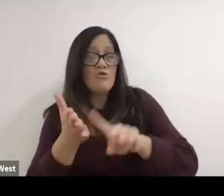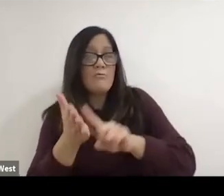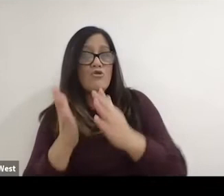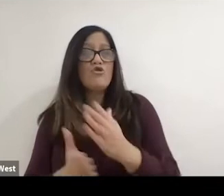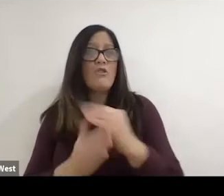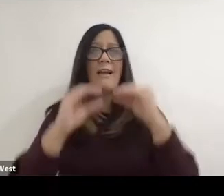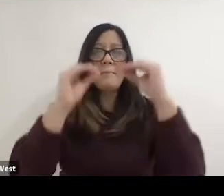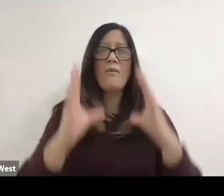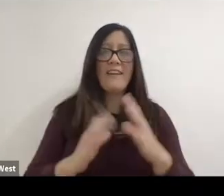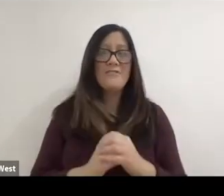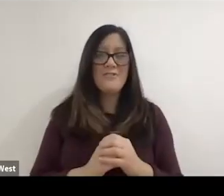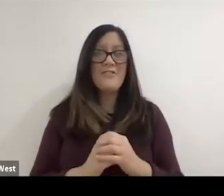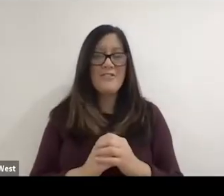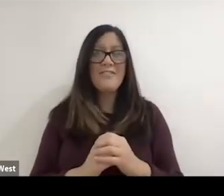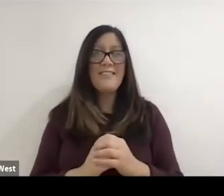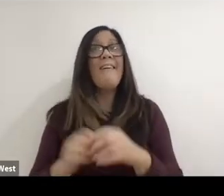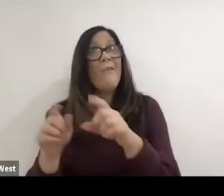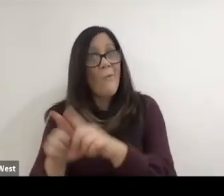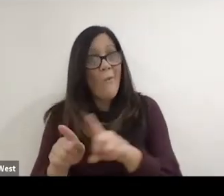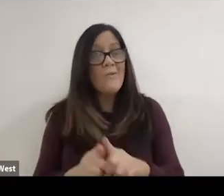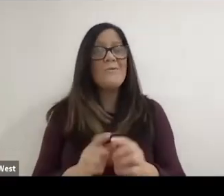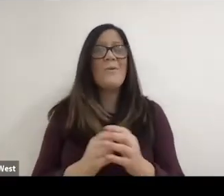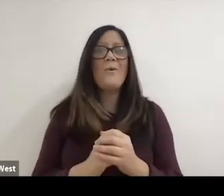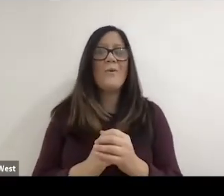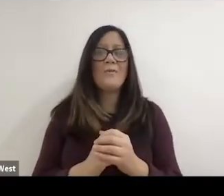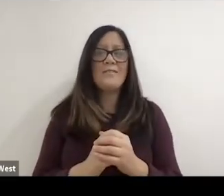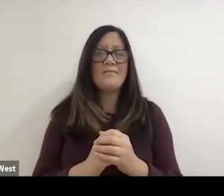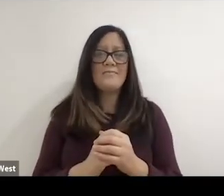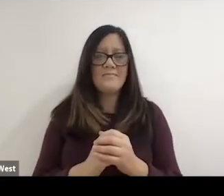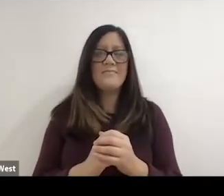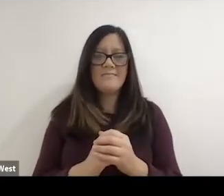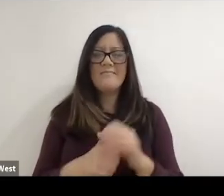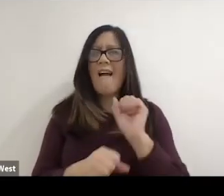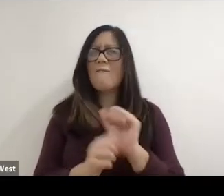as a researcher and as a professor. So extending that further, I've also been involved working